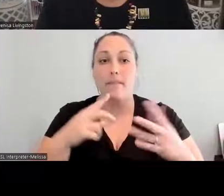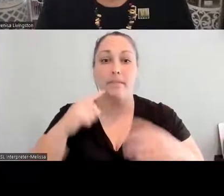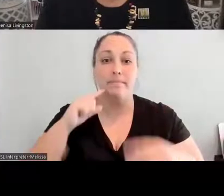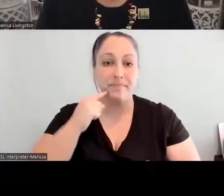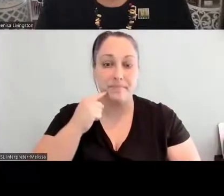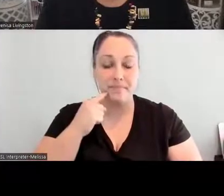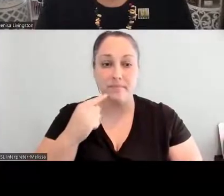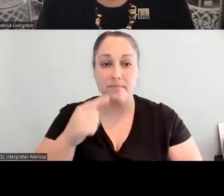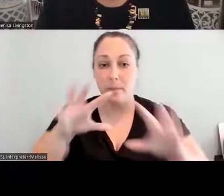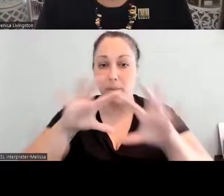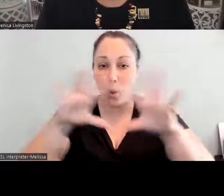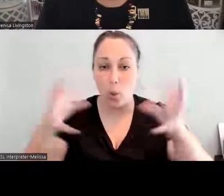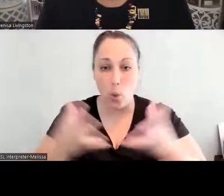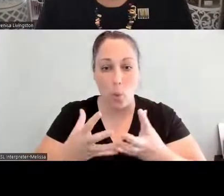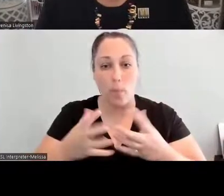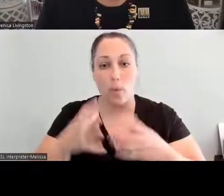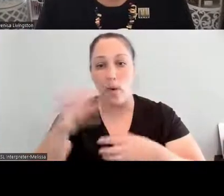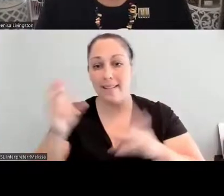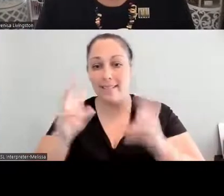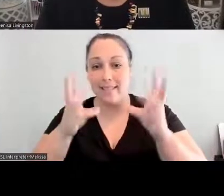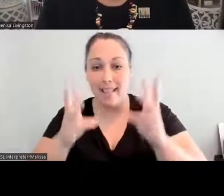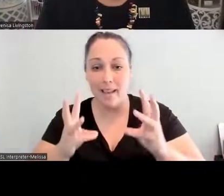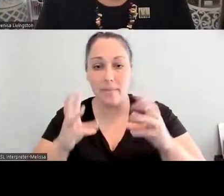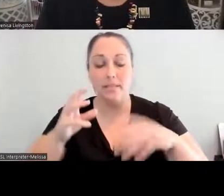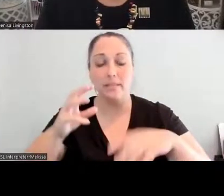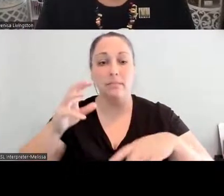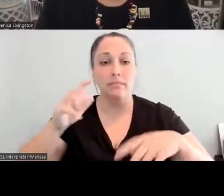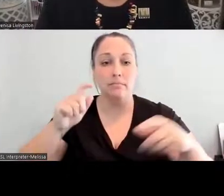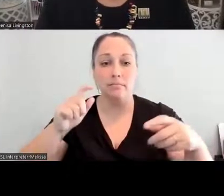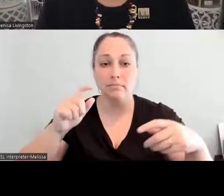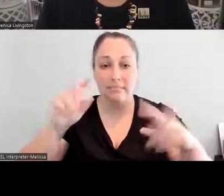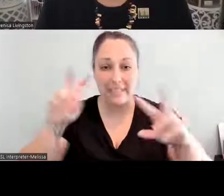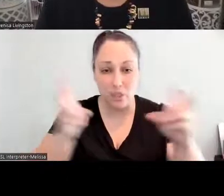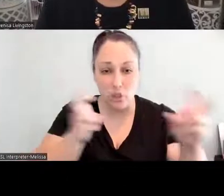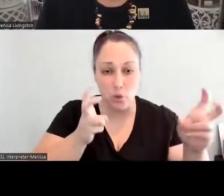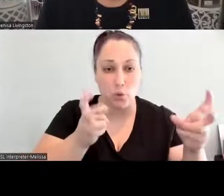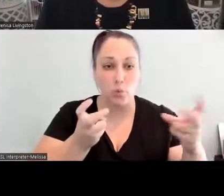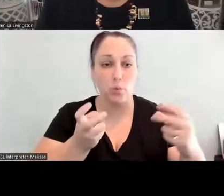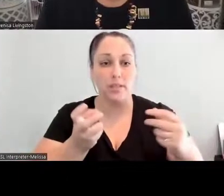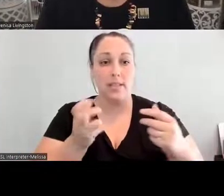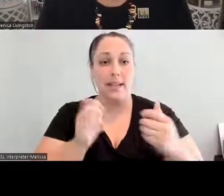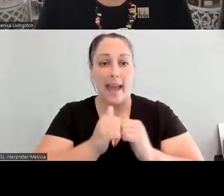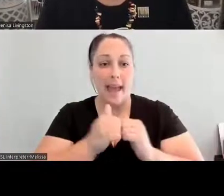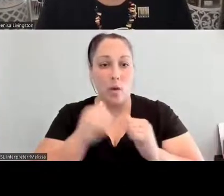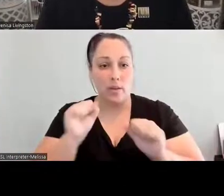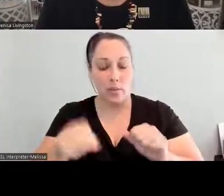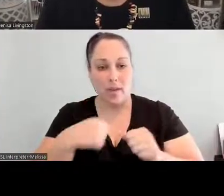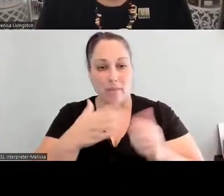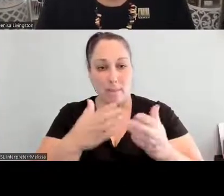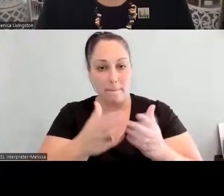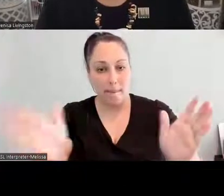about how do we steward the way forward, how do we have an opening to greater public consciousness of sovereignty, of